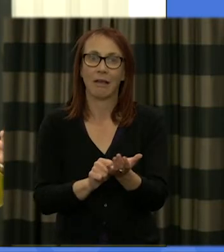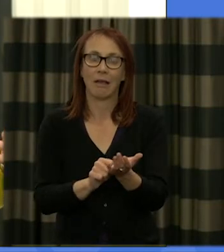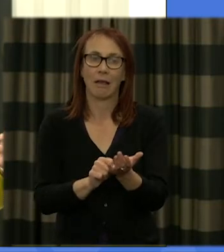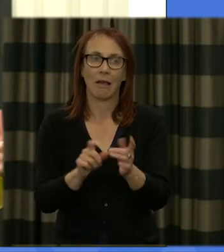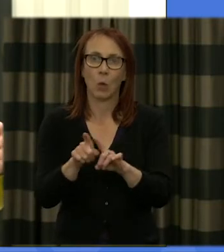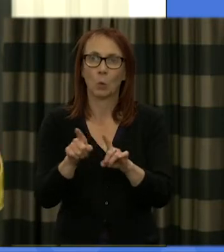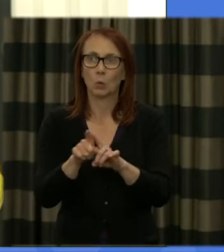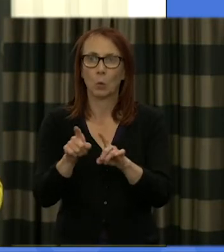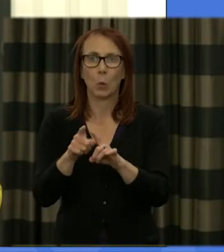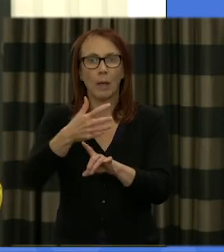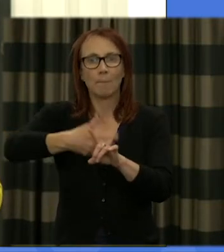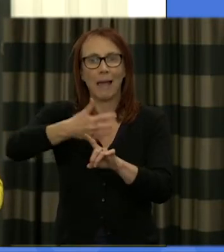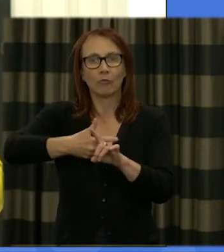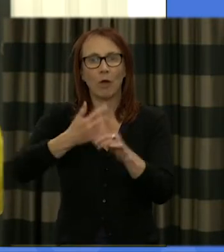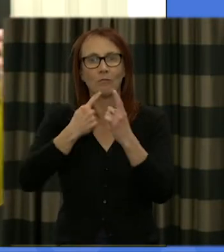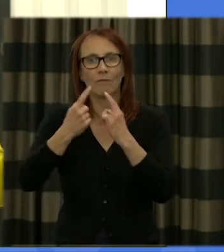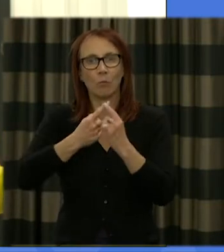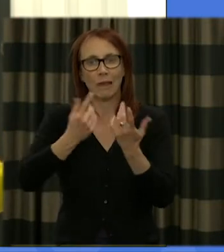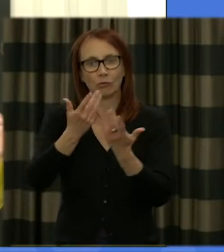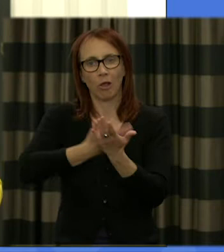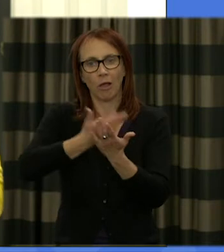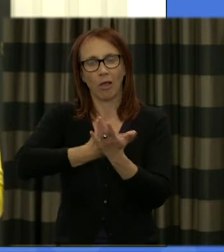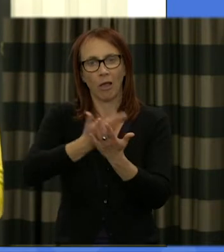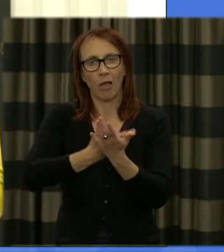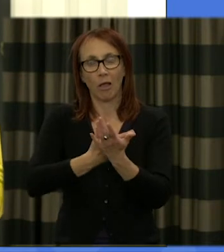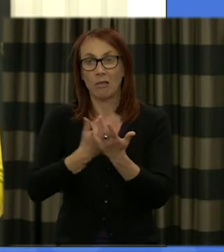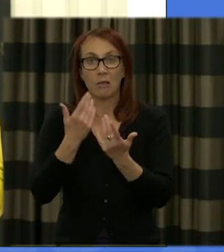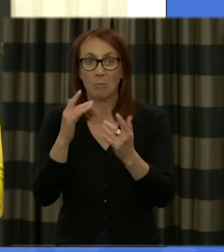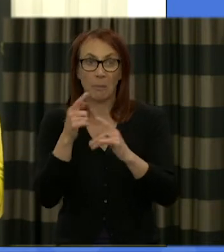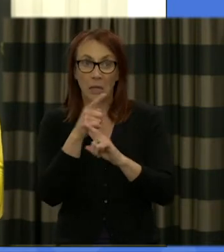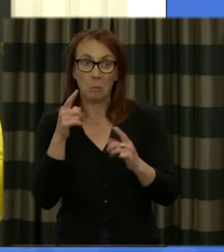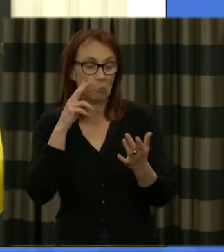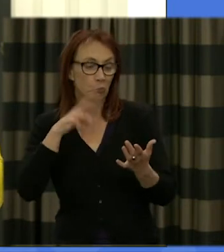papers for the weekend you may have had a chance to look at those and but if not